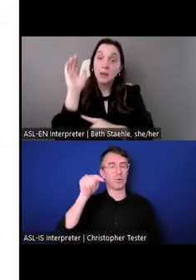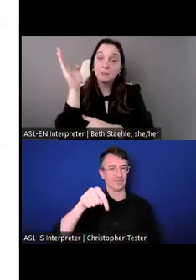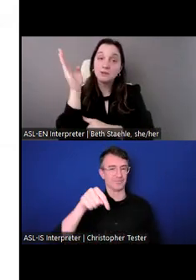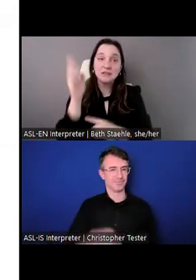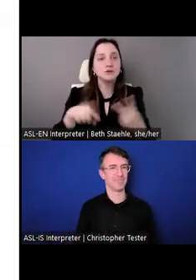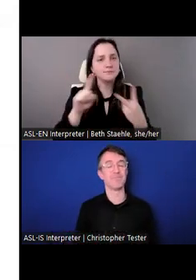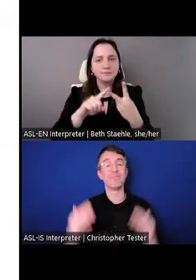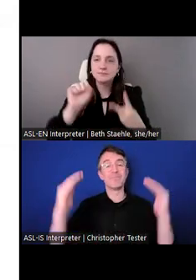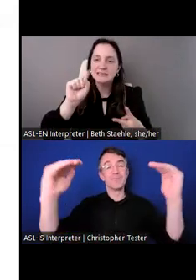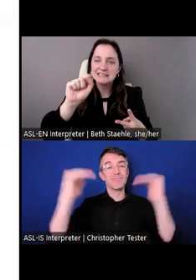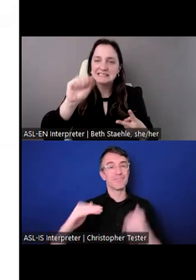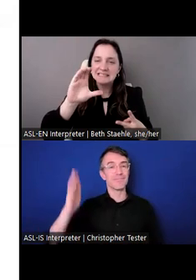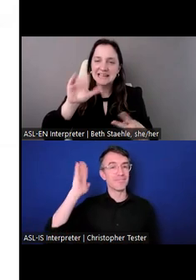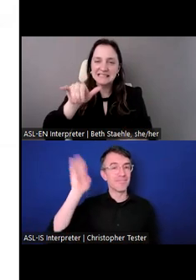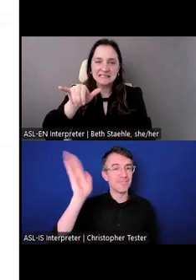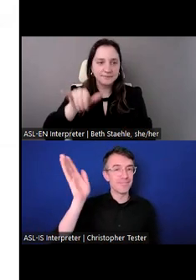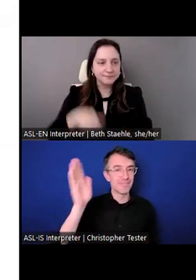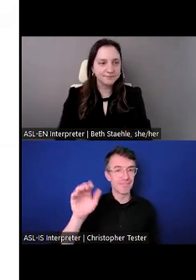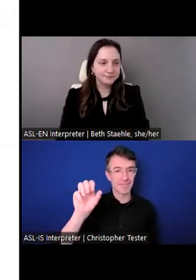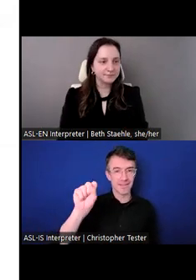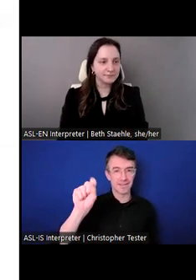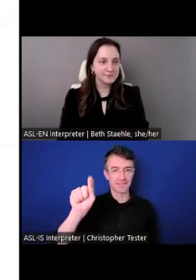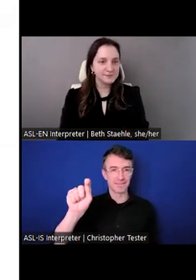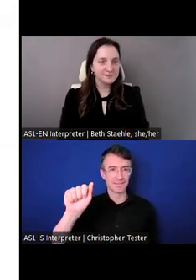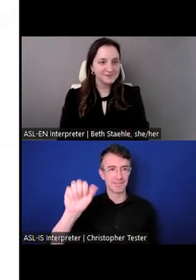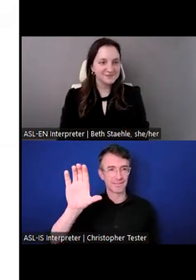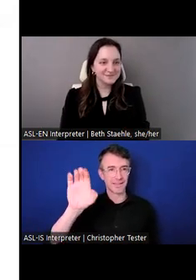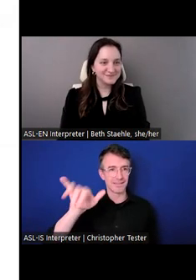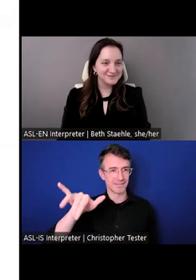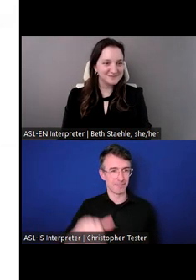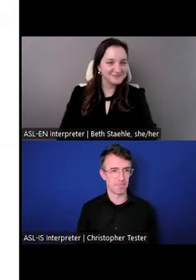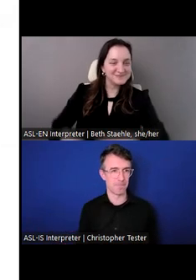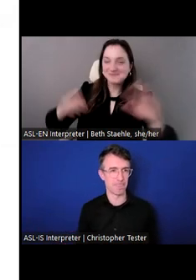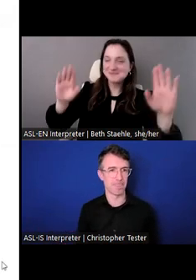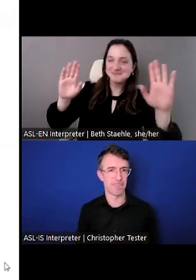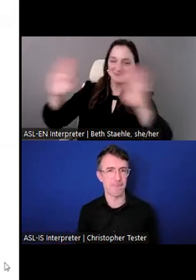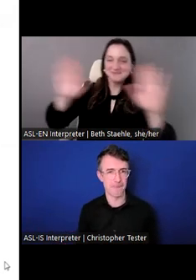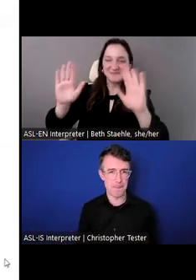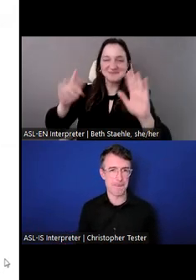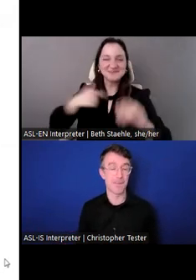Stacy Benjamin: Hello, everyone! I'm so happy to be here!